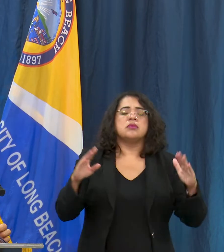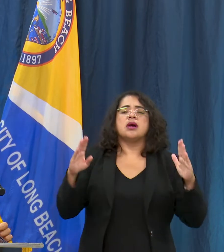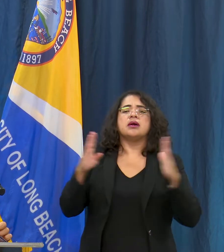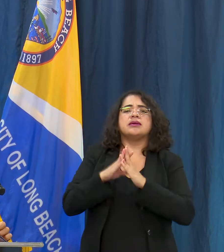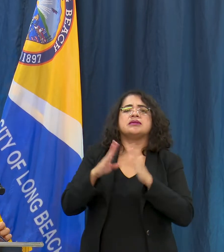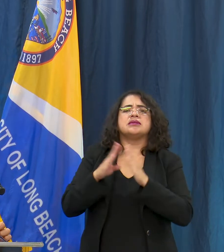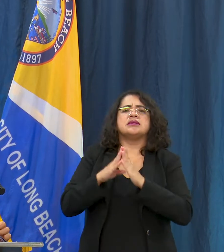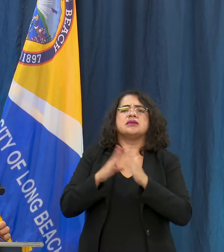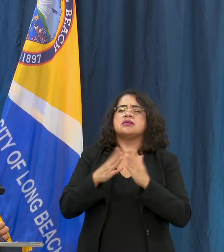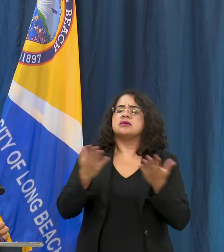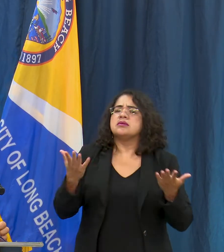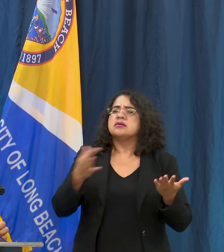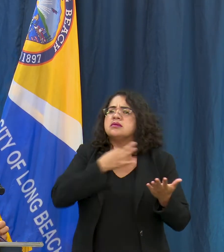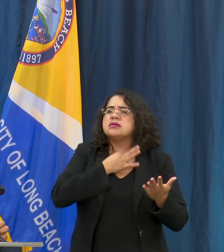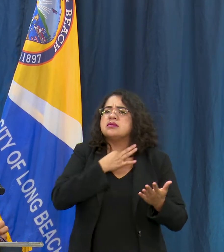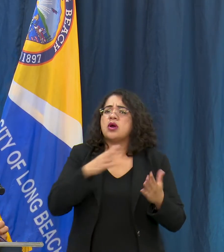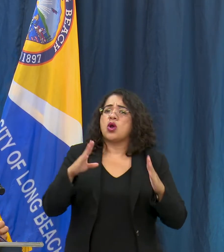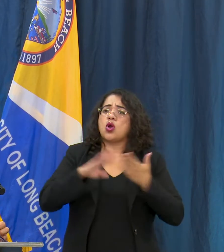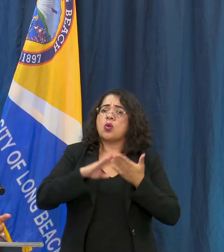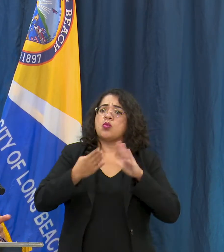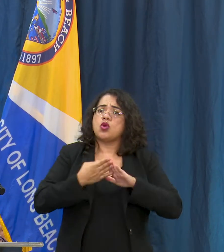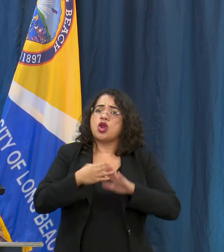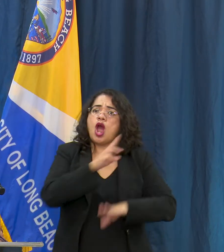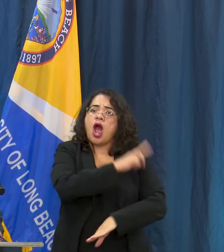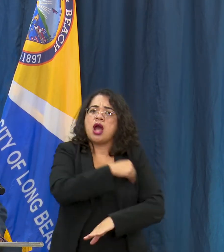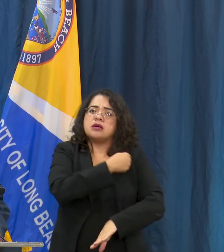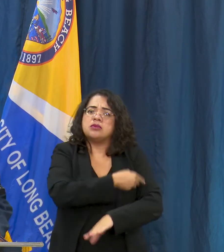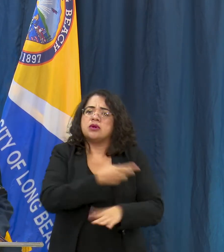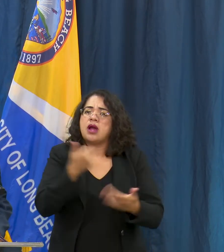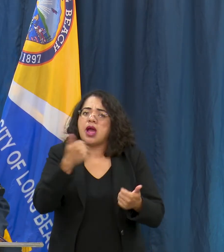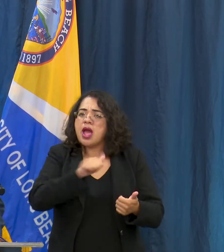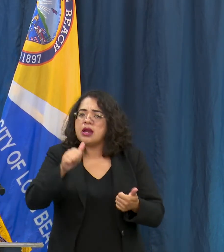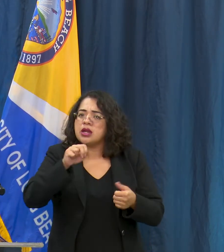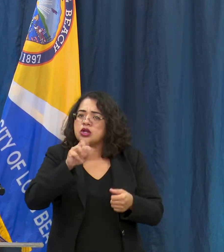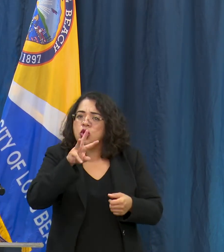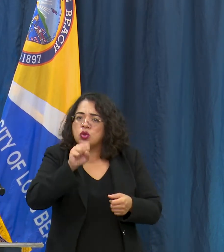the reopening of Community Hospital? So that's good question,